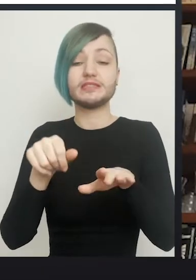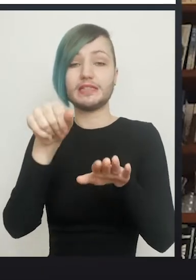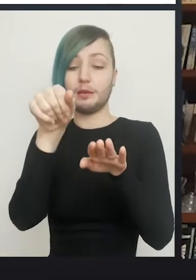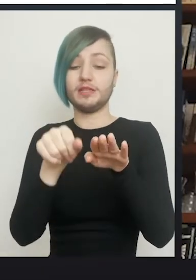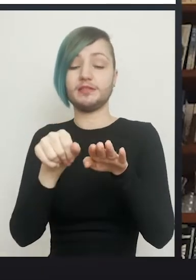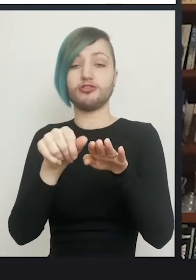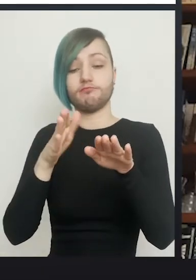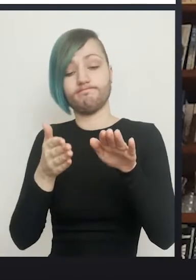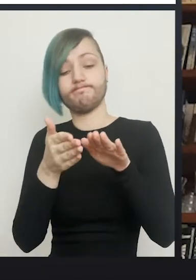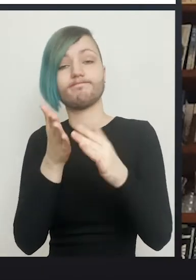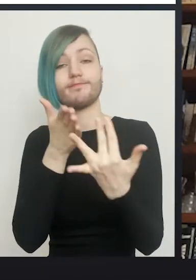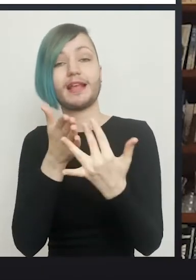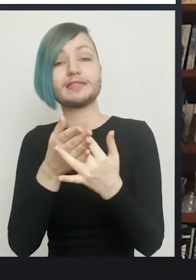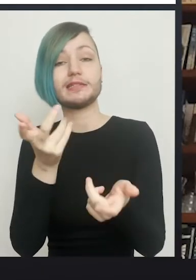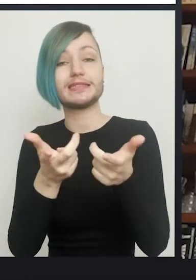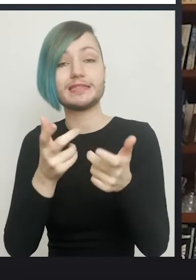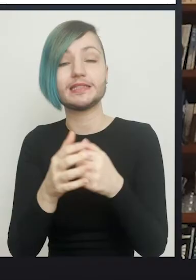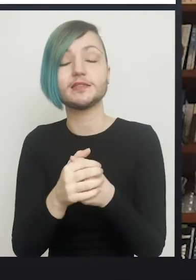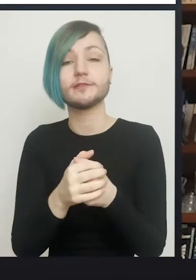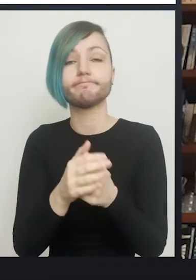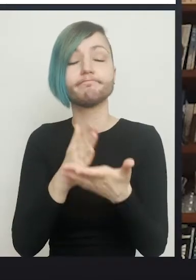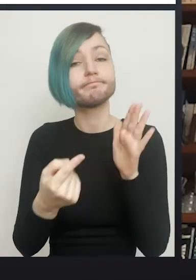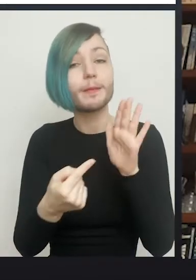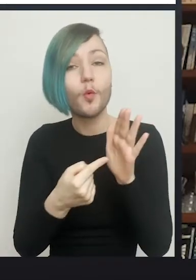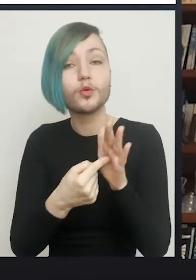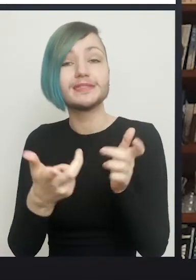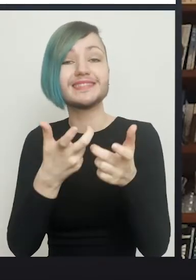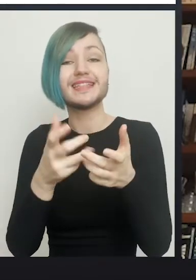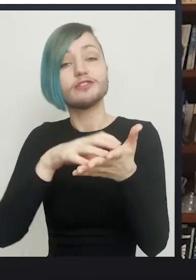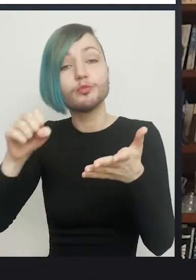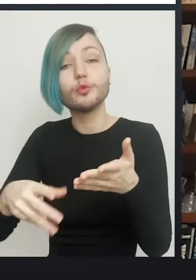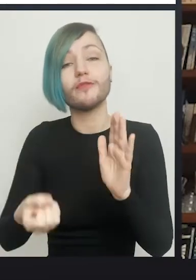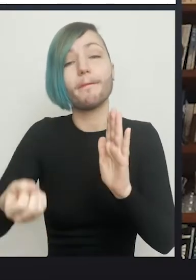It's important to remove the testes and the nerve and blood supply as far